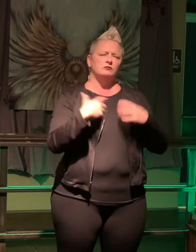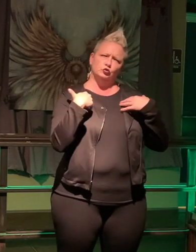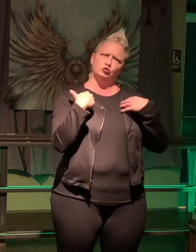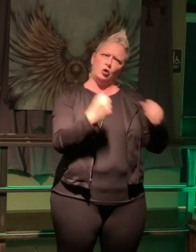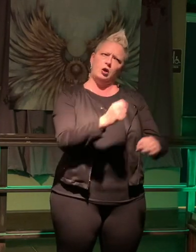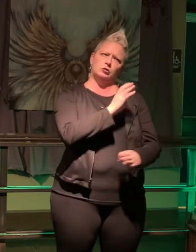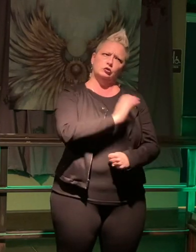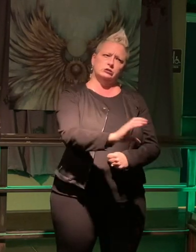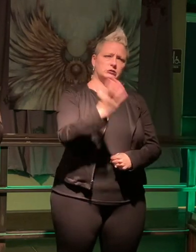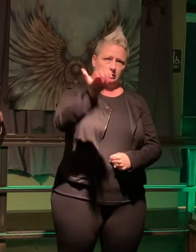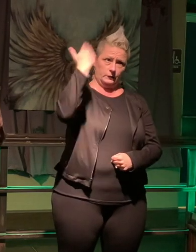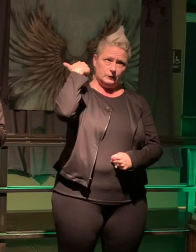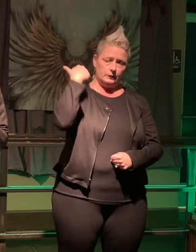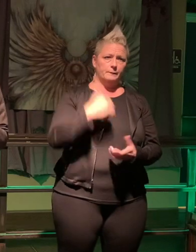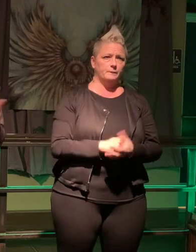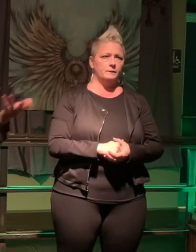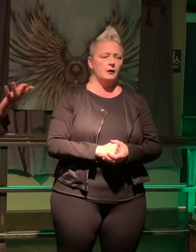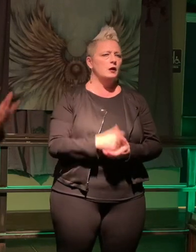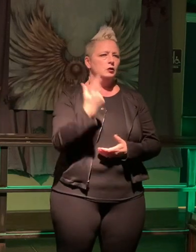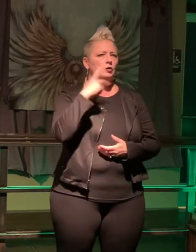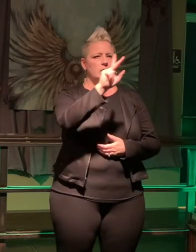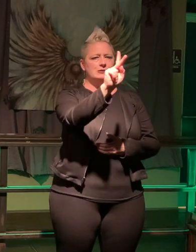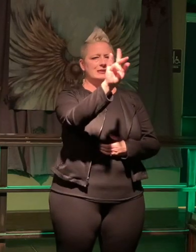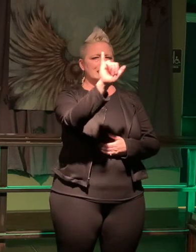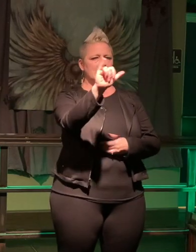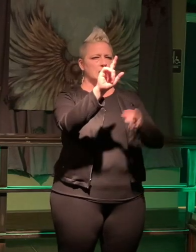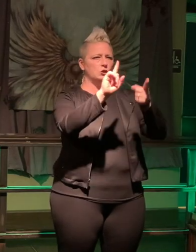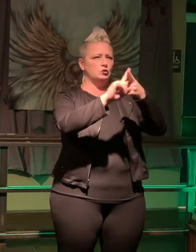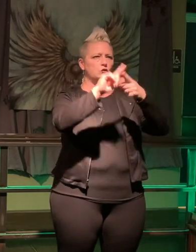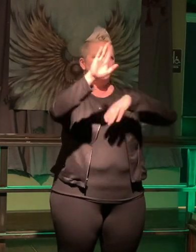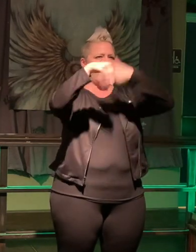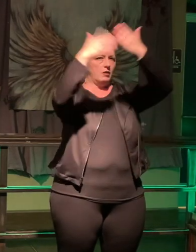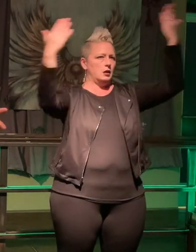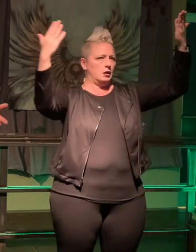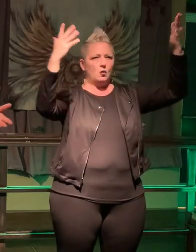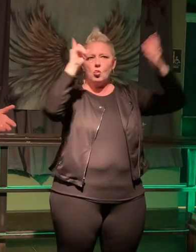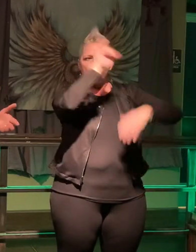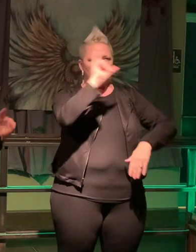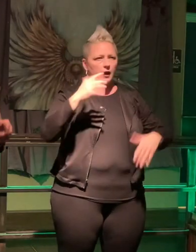remember all the keys of the kingdom you know "What do those look like?" and then when my aunt died she